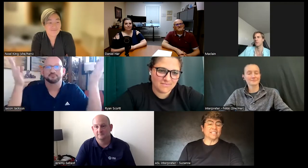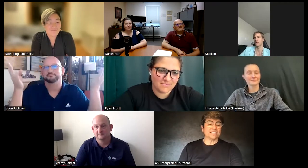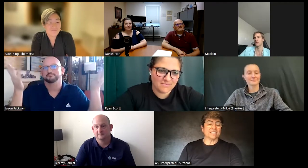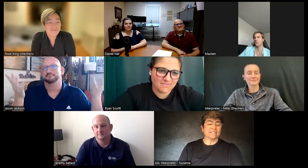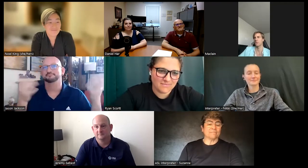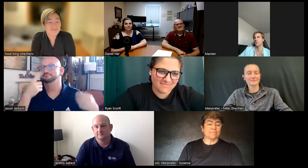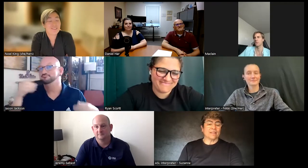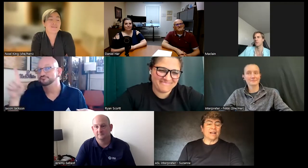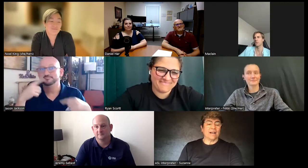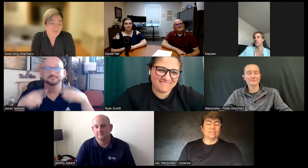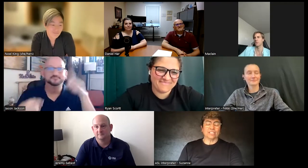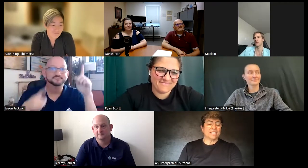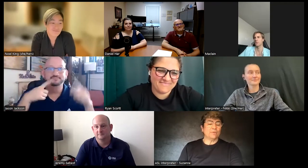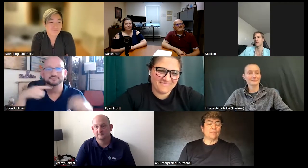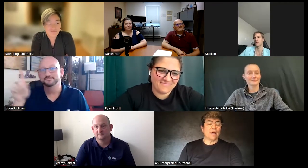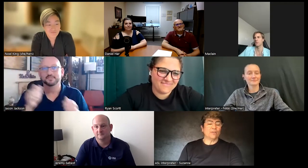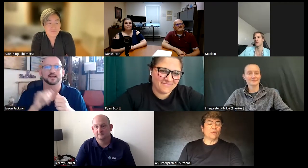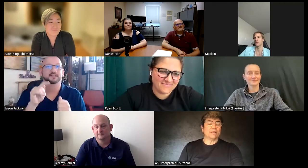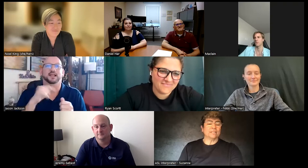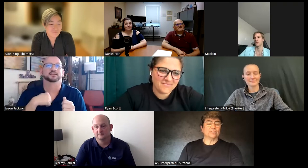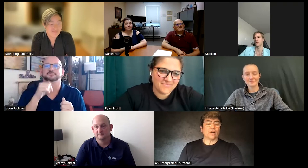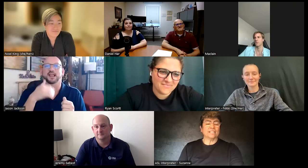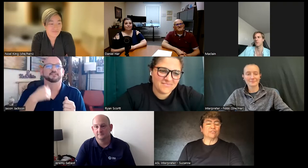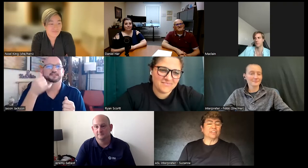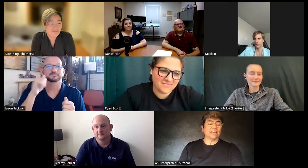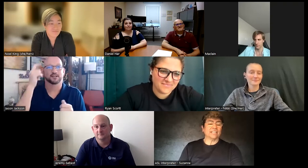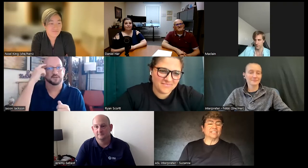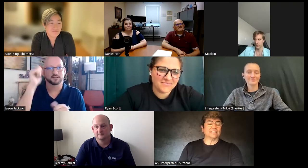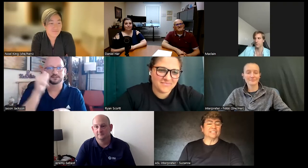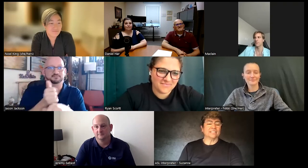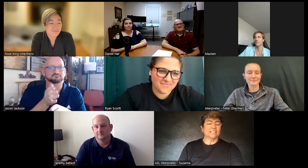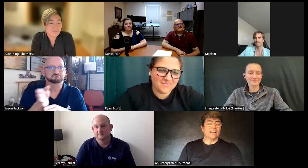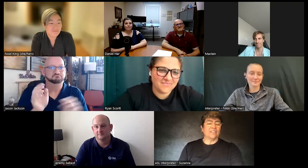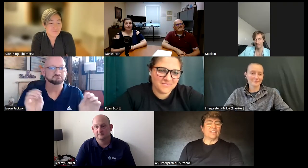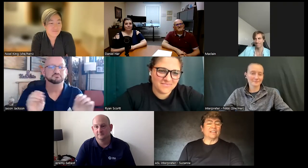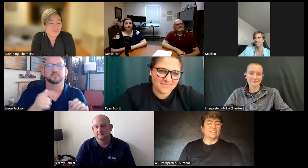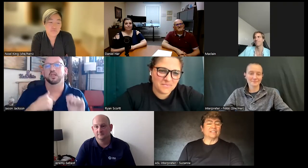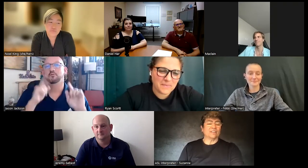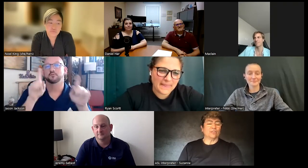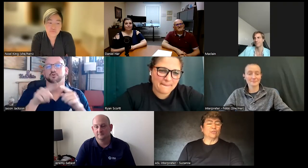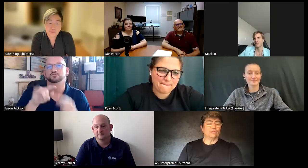since uh just keep your mind open try different things and then you know you